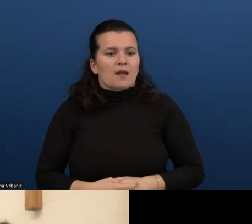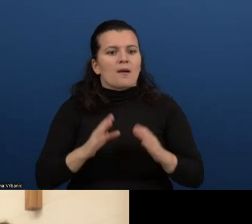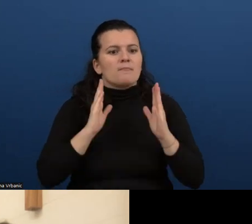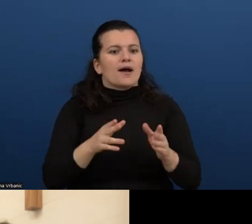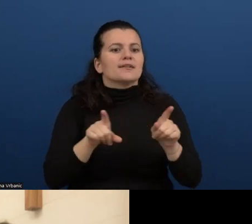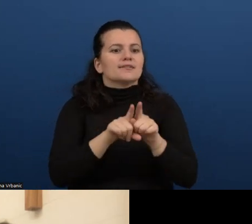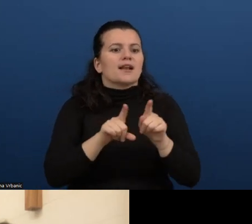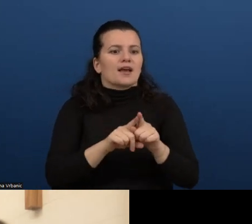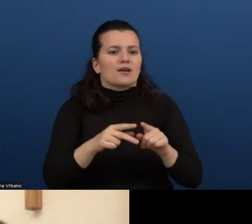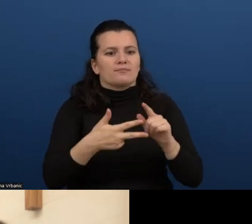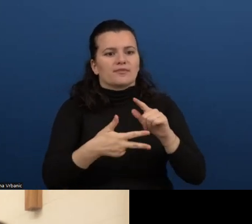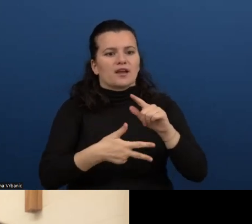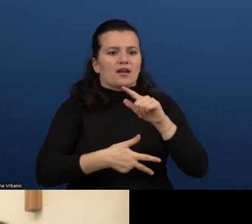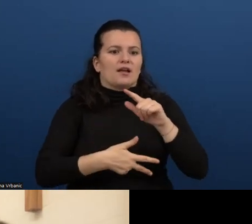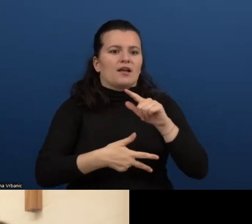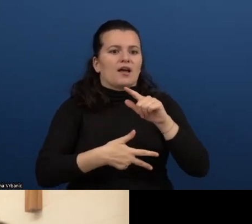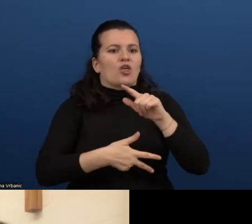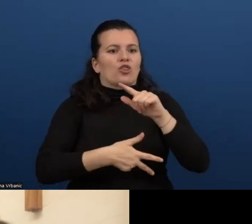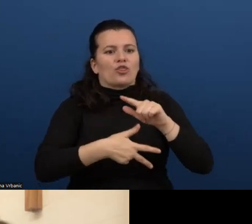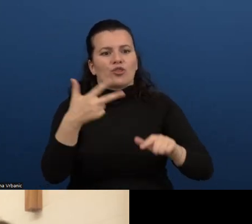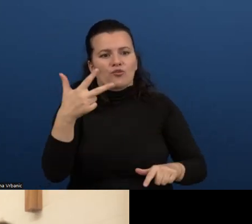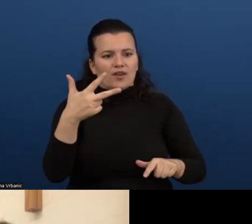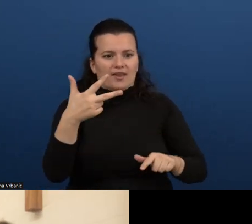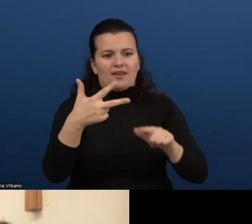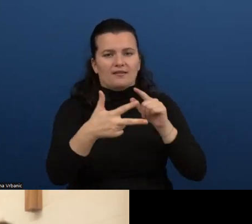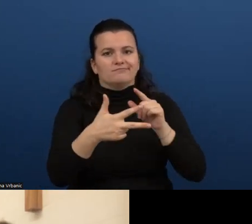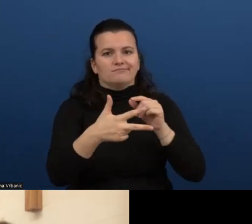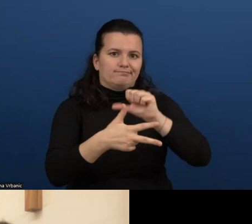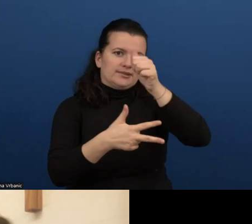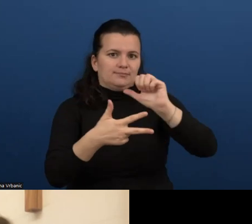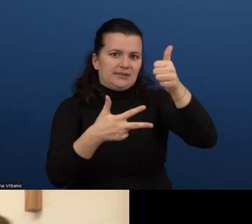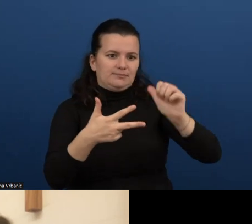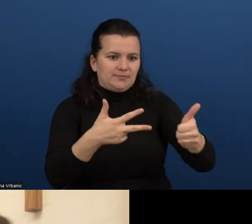That project is now concluded but the work on the ACT space continues.